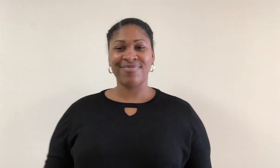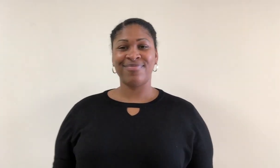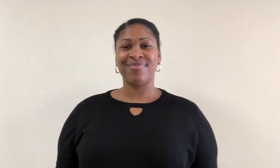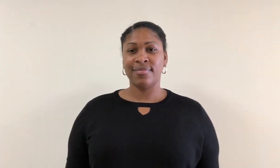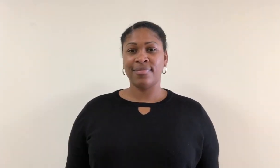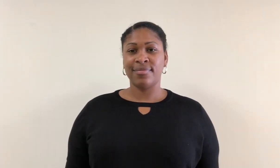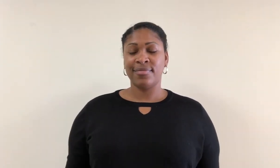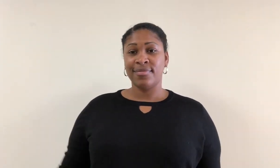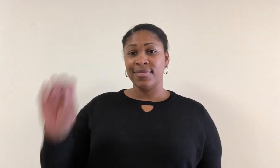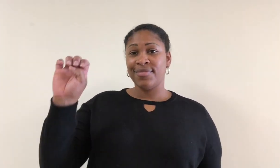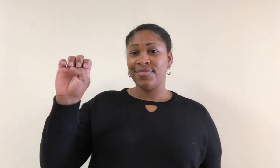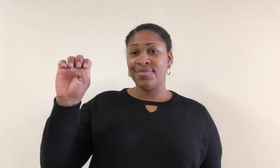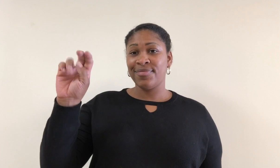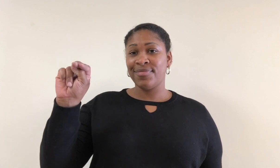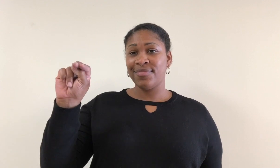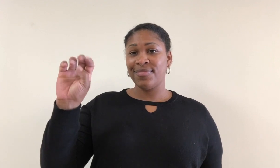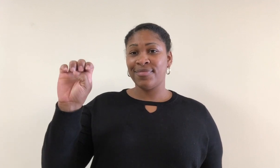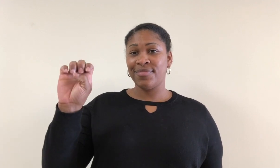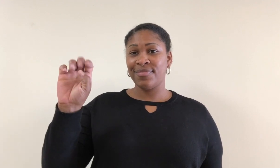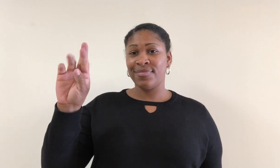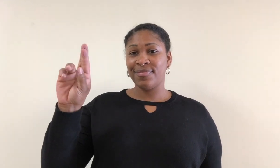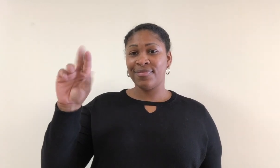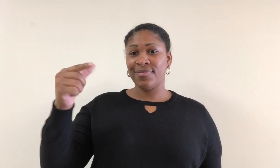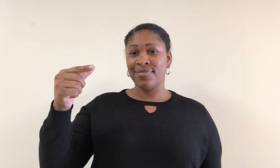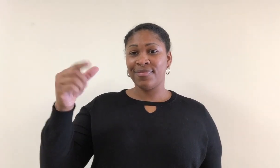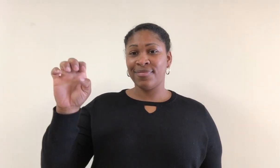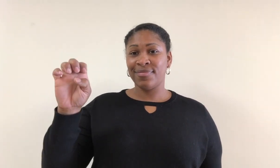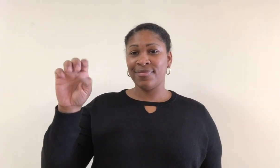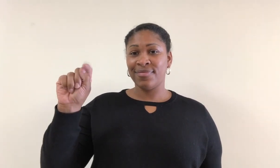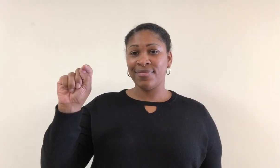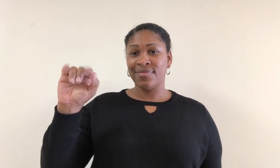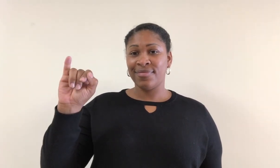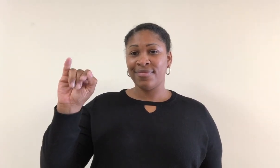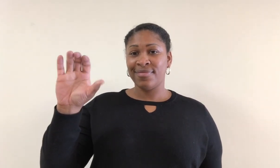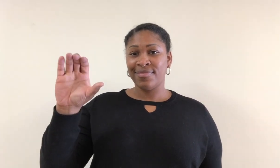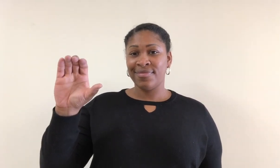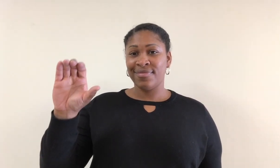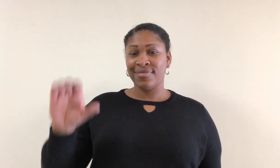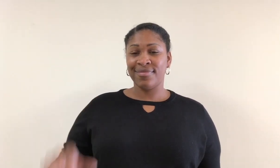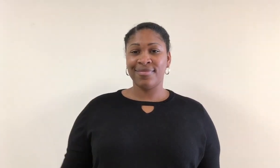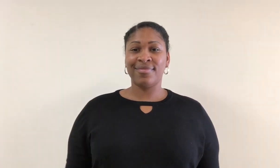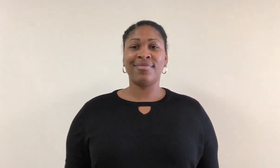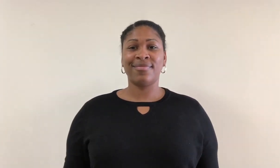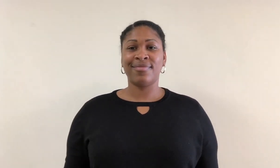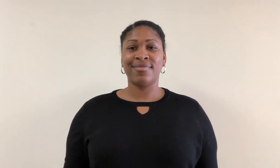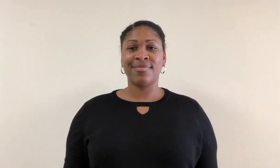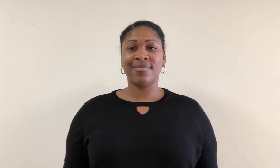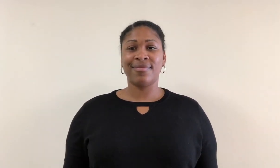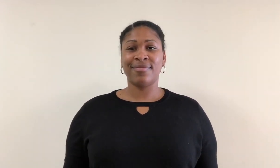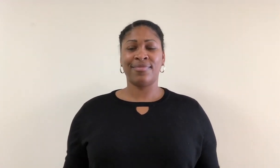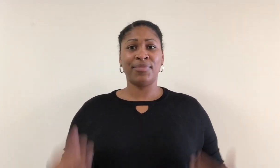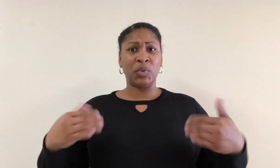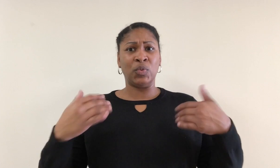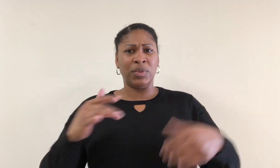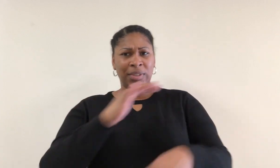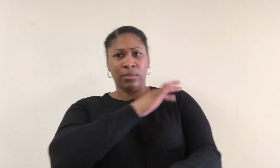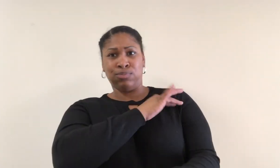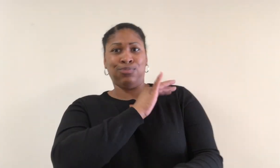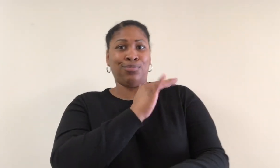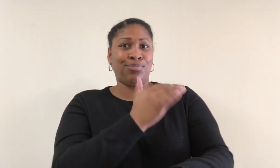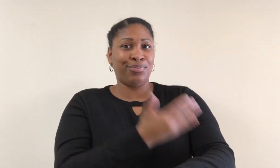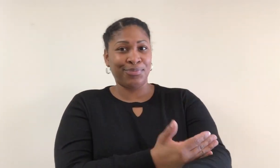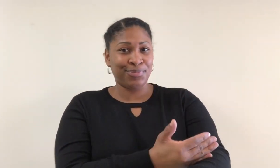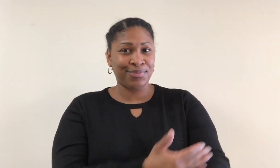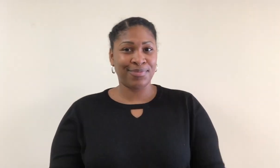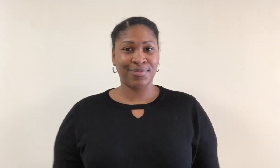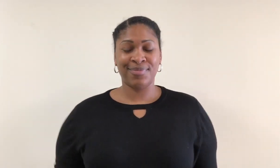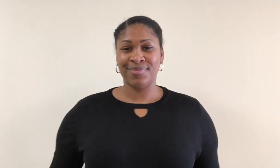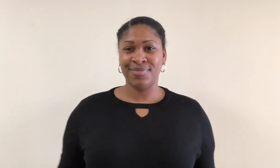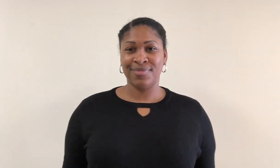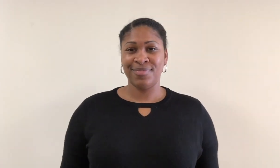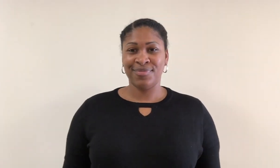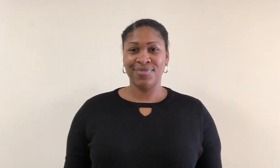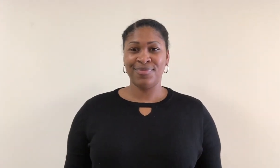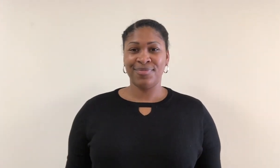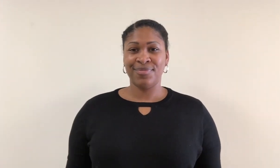Energetic